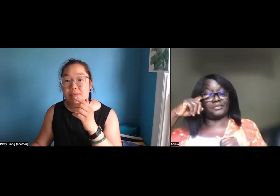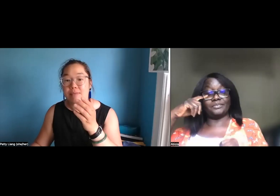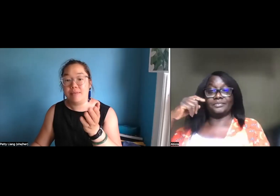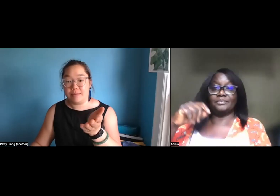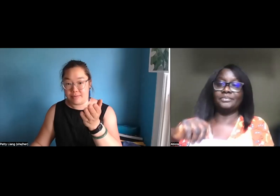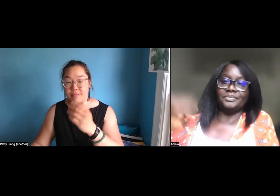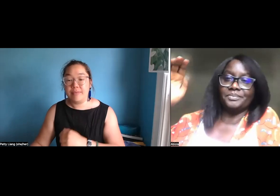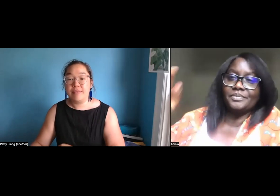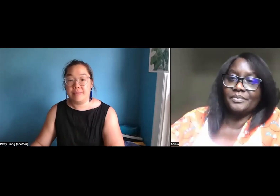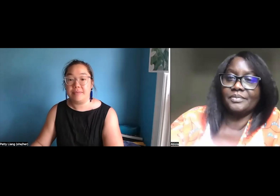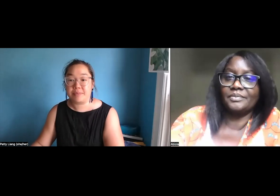abiola ,you have a question?